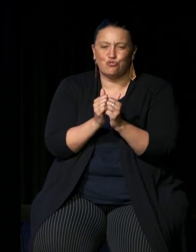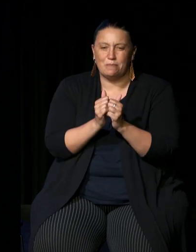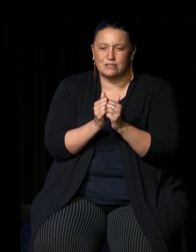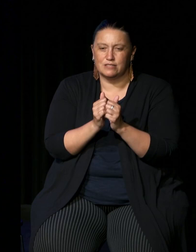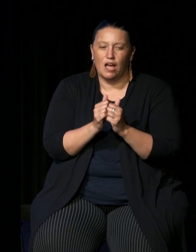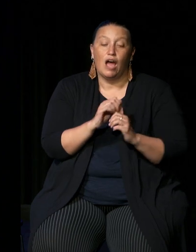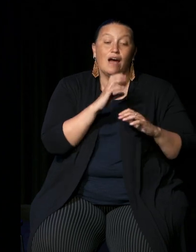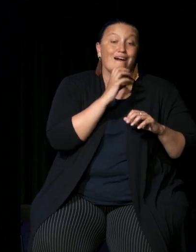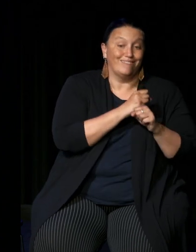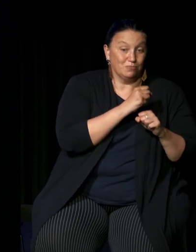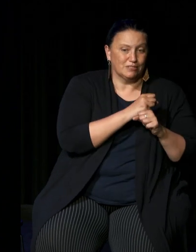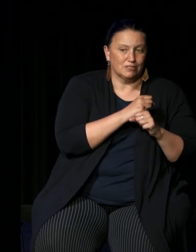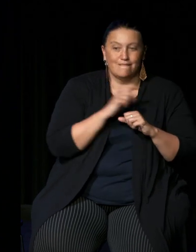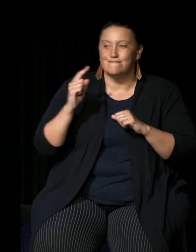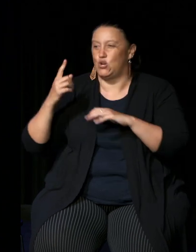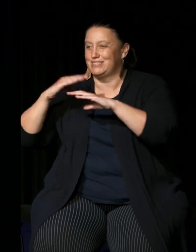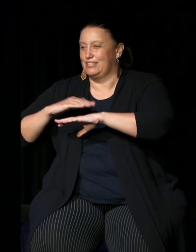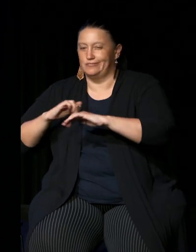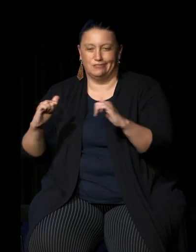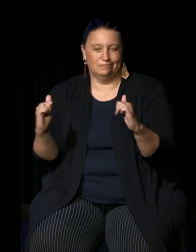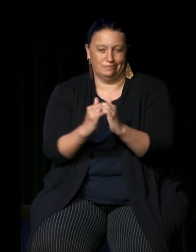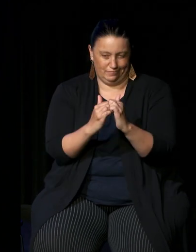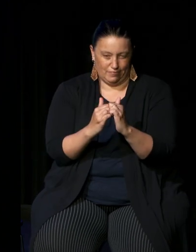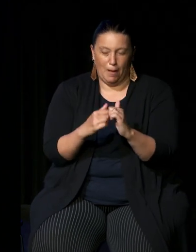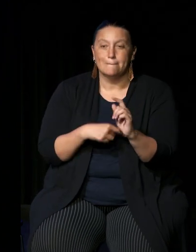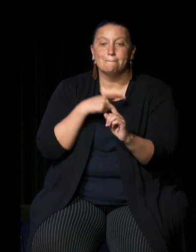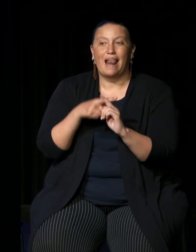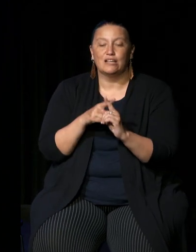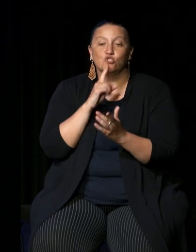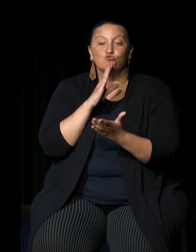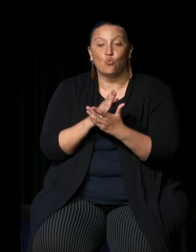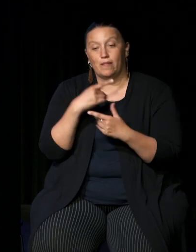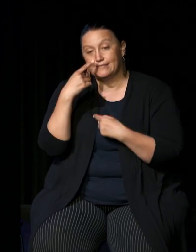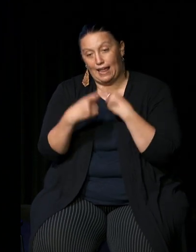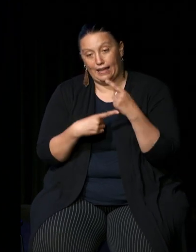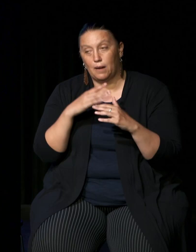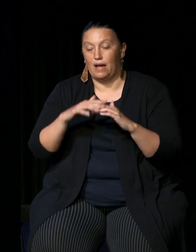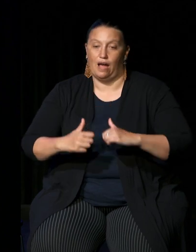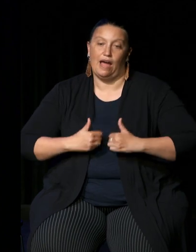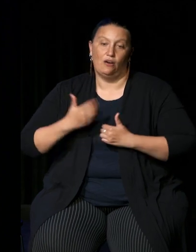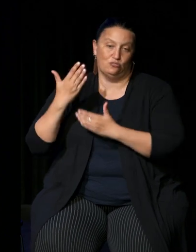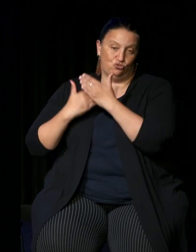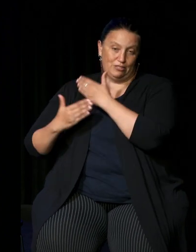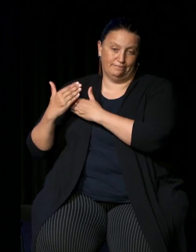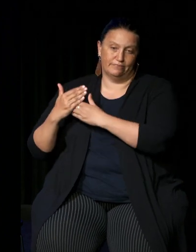and First Nations and truth-telling about our history. in 1967 we were counted.